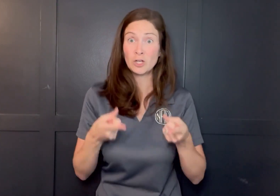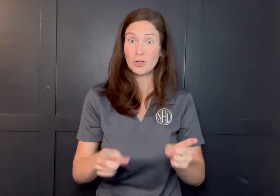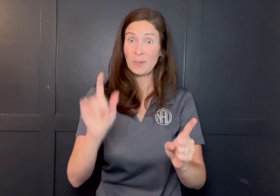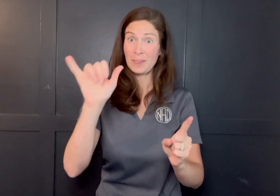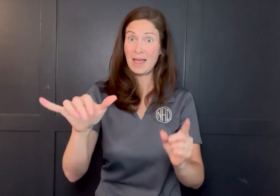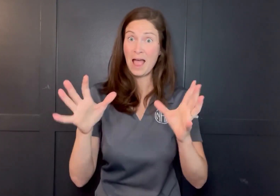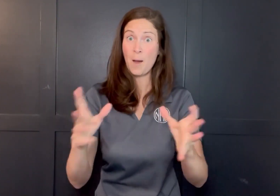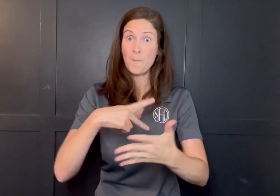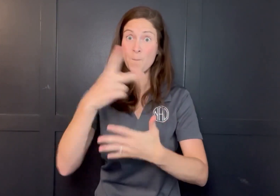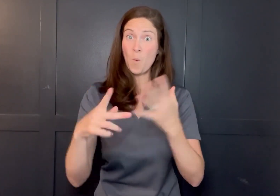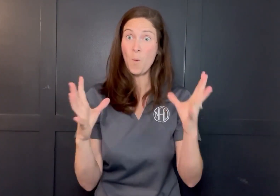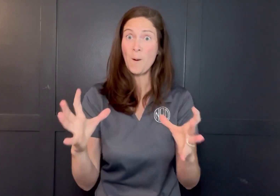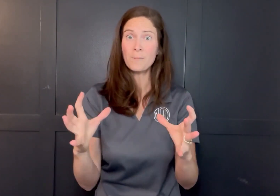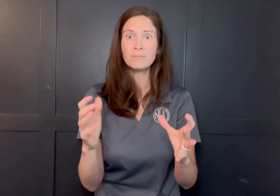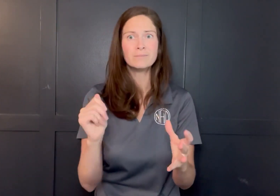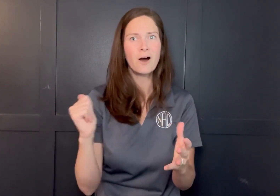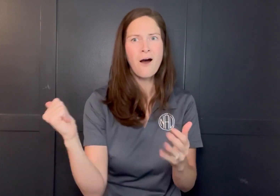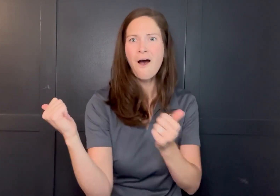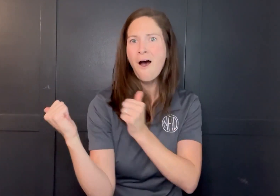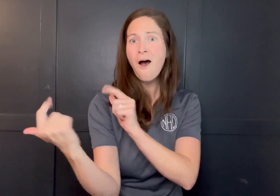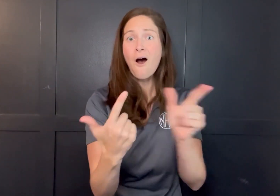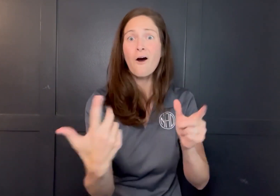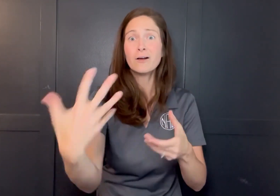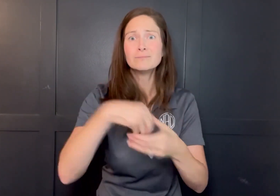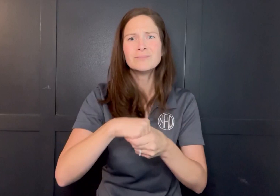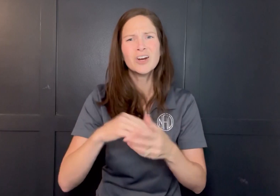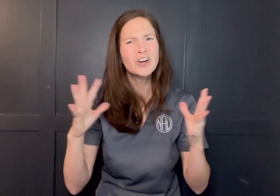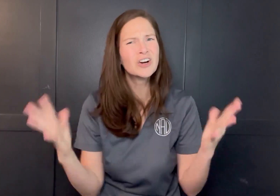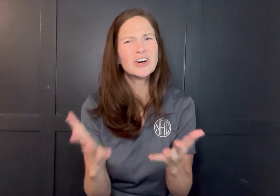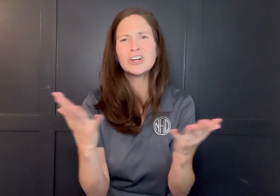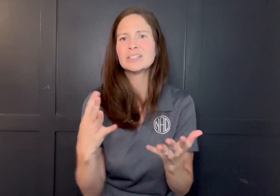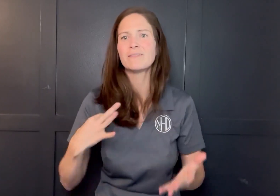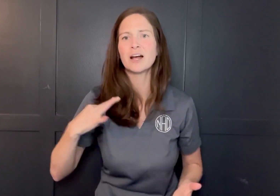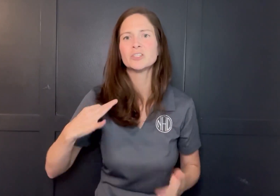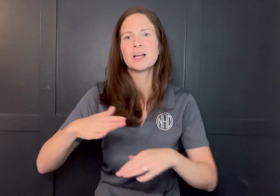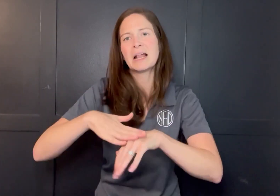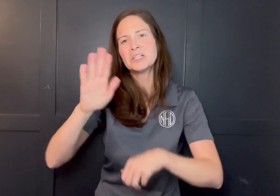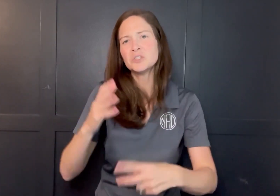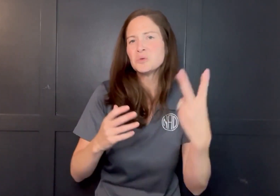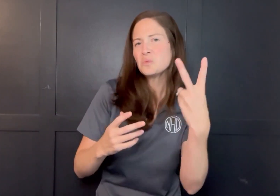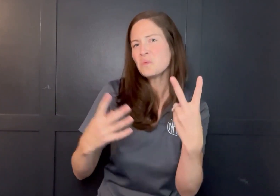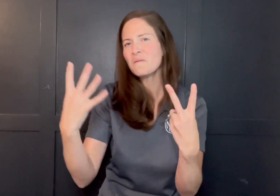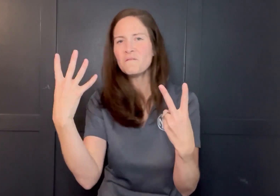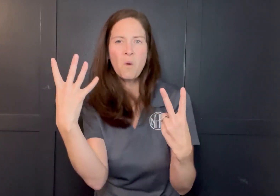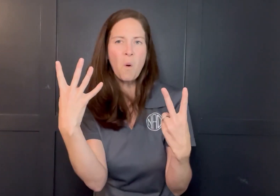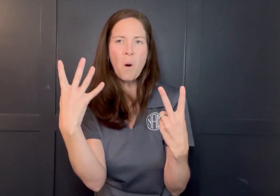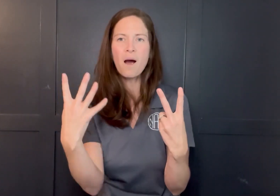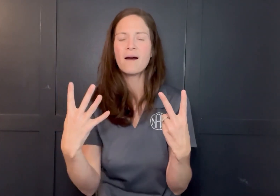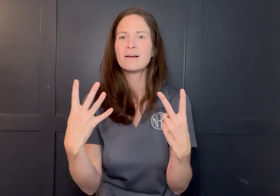A program should be developed to encourage these youth to volunteer for 2-4 events hosted by